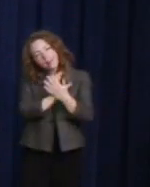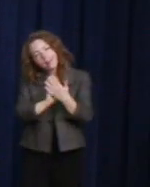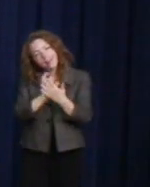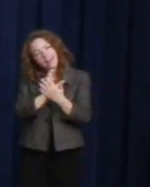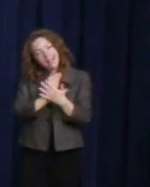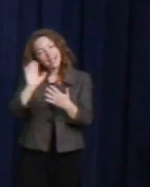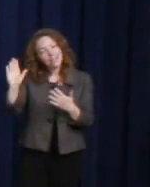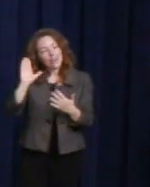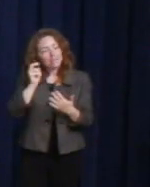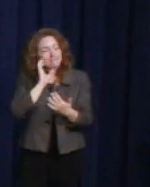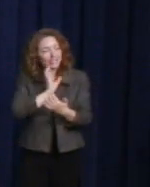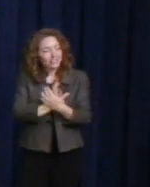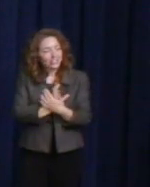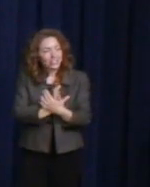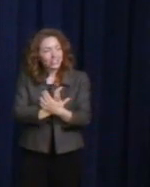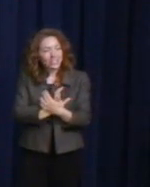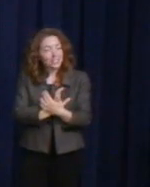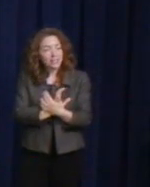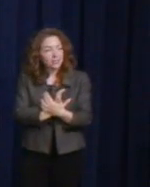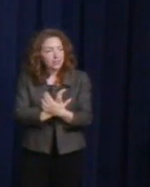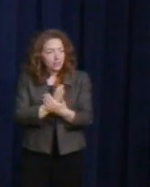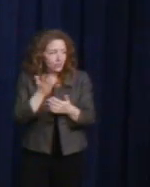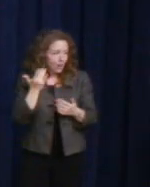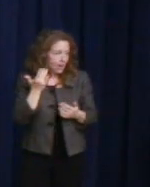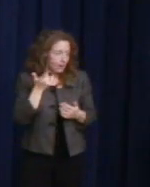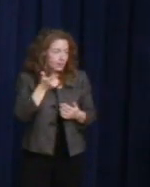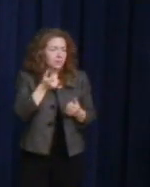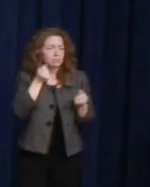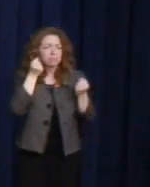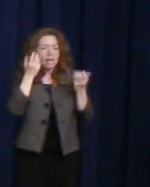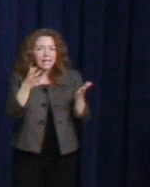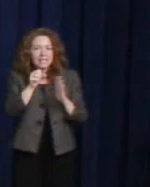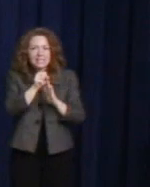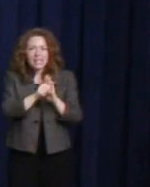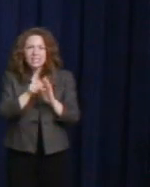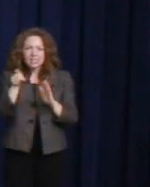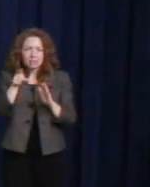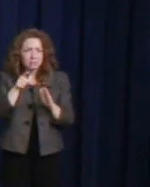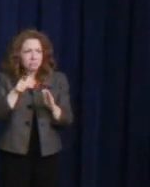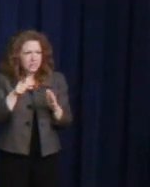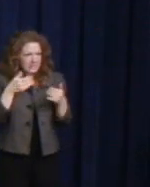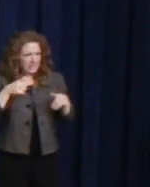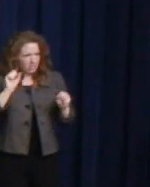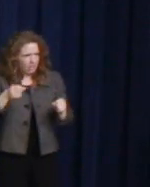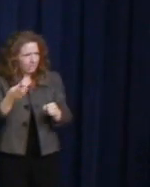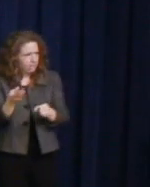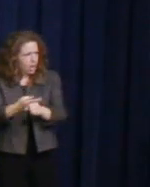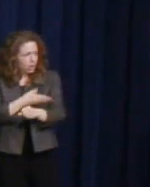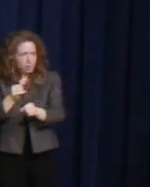not when in so many states it's still legal to fire someone because he or she is gay.